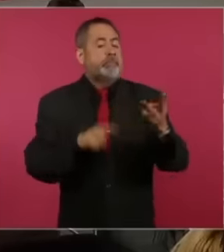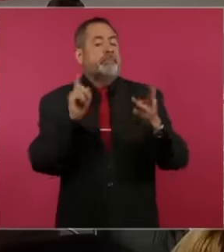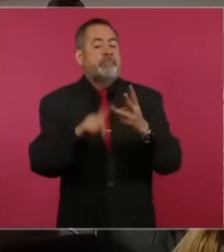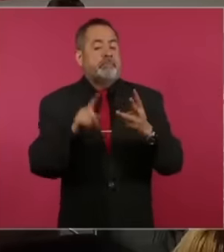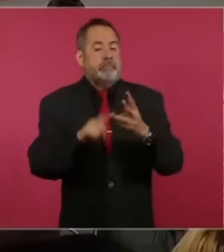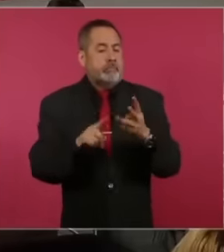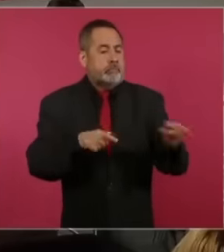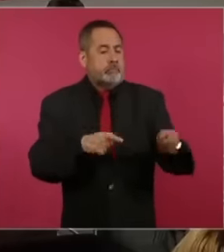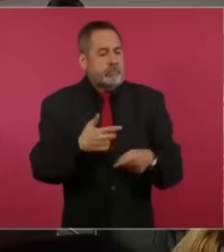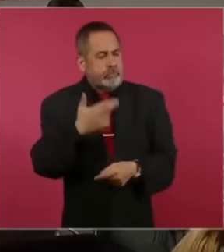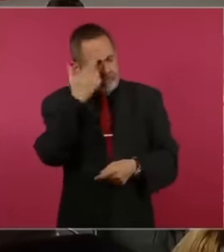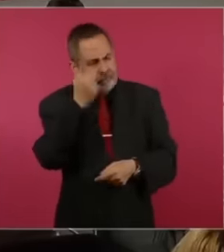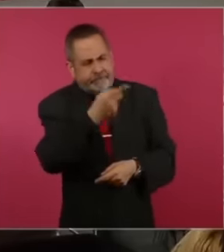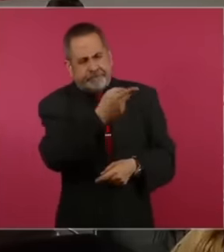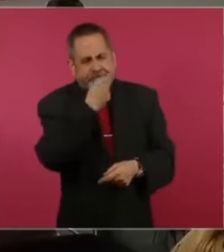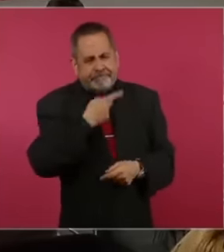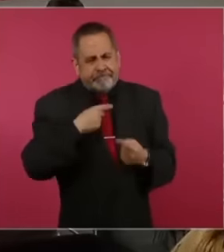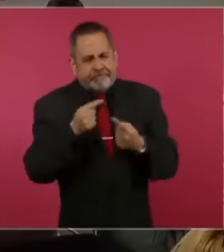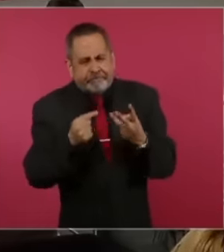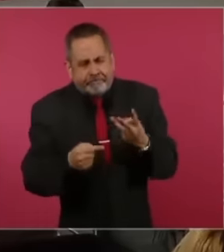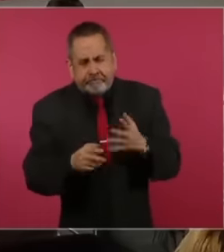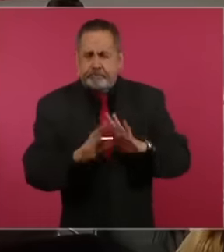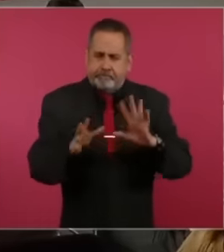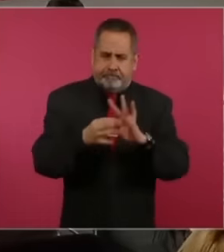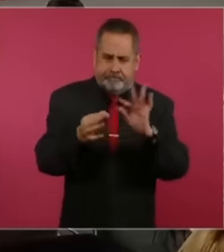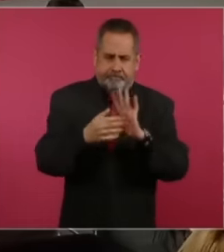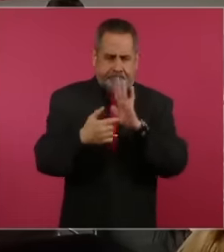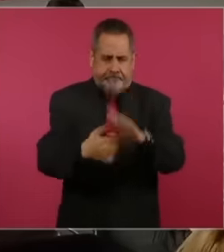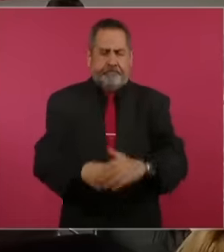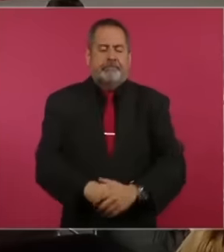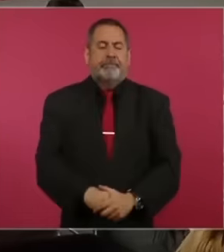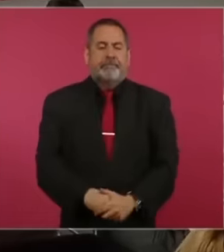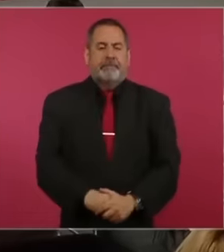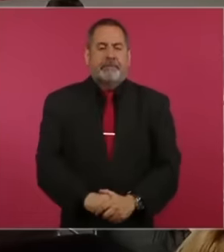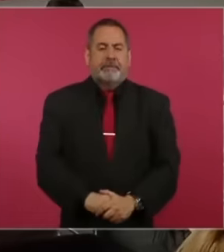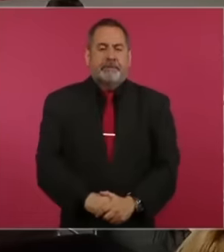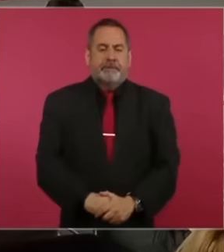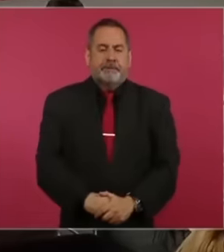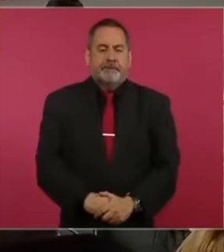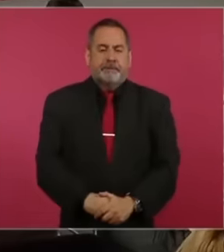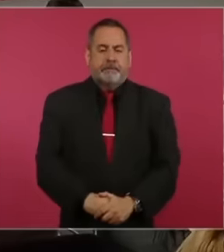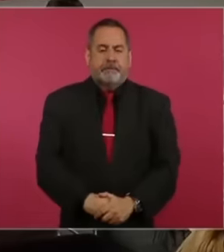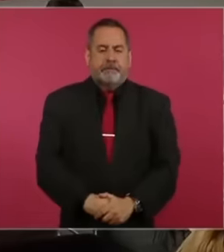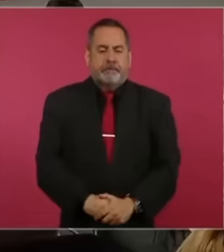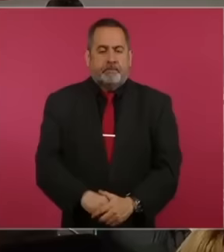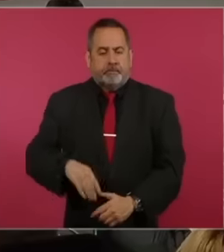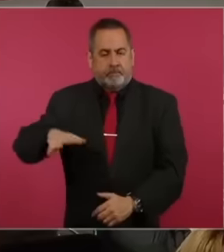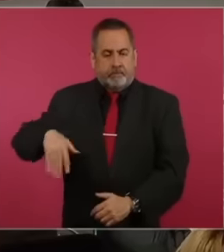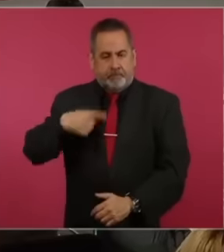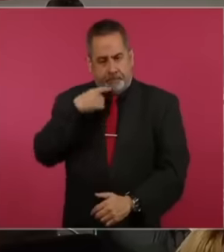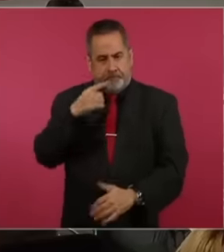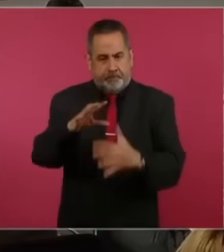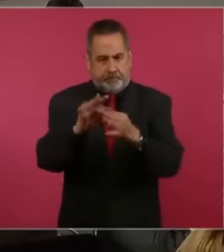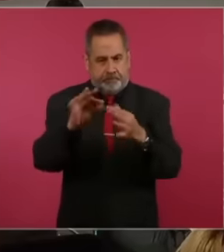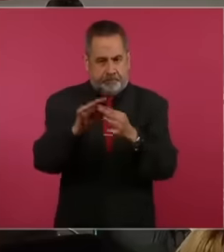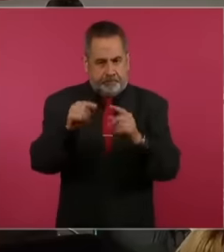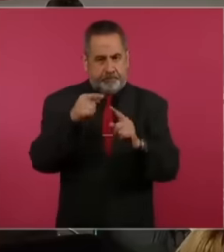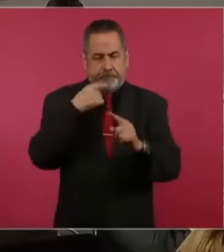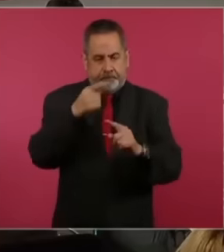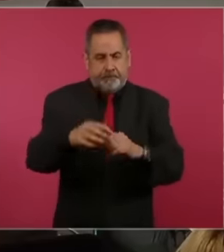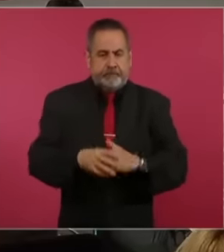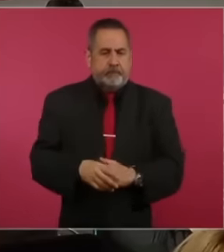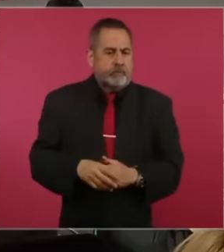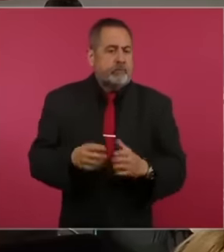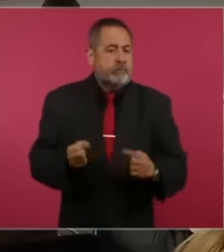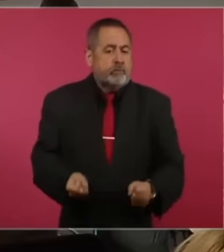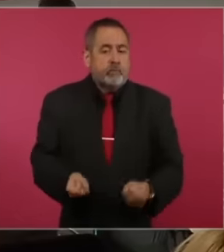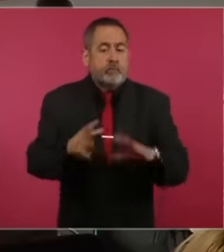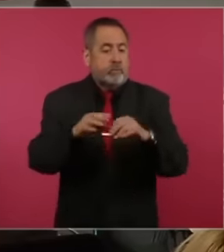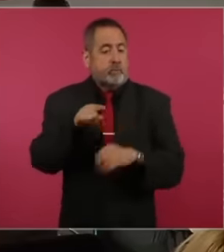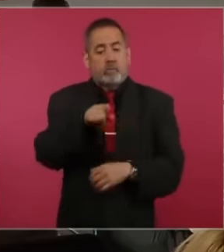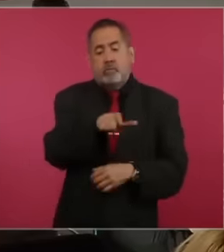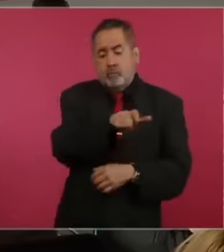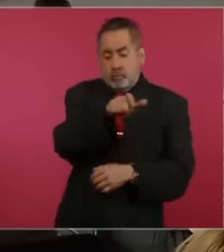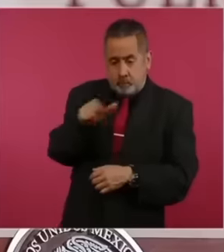the next one please. As I already mentioned, the amounts that the group has paid